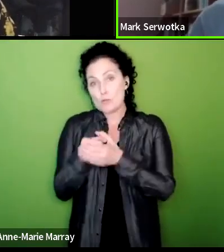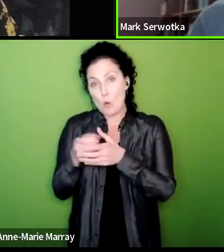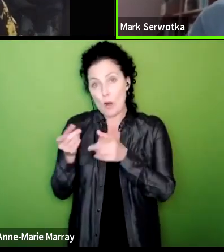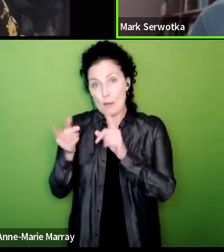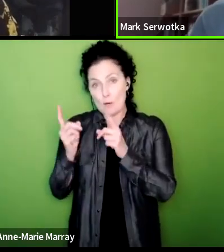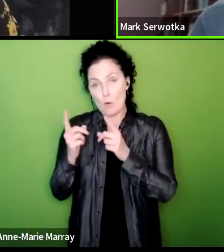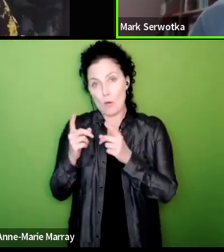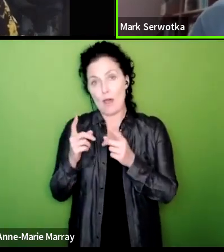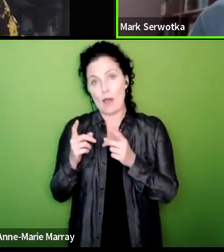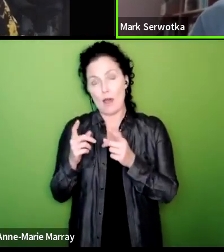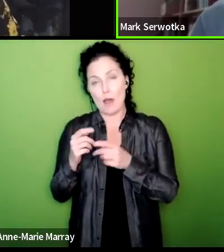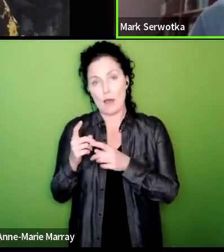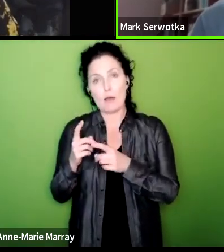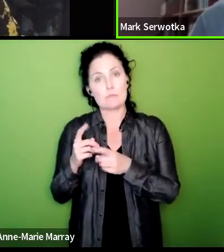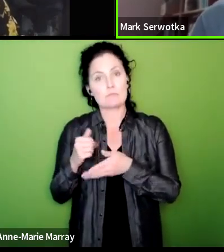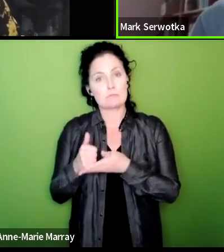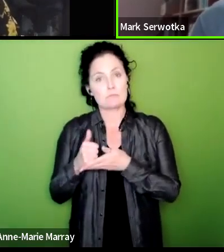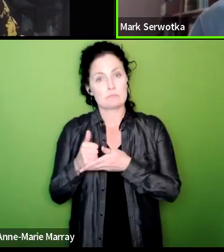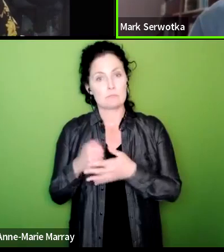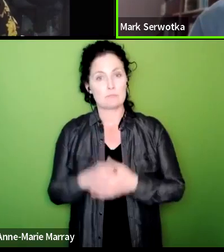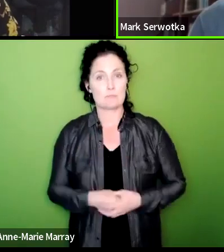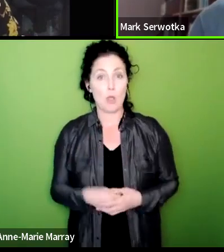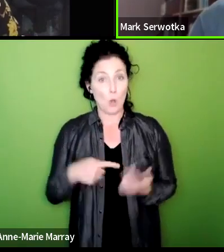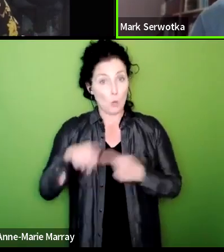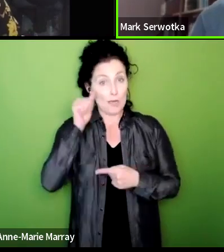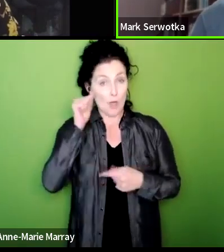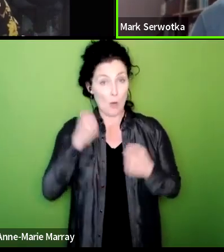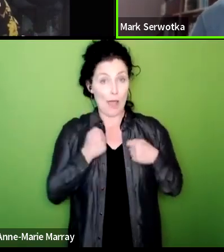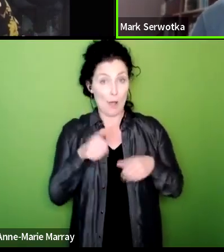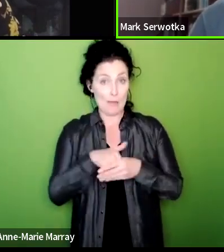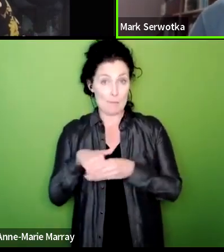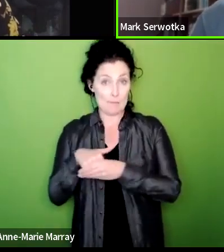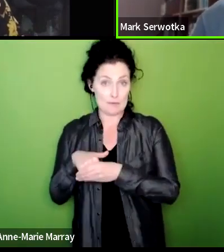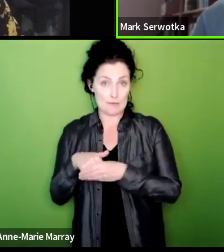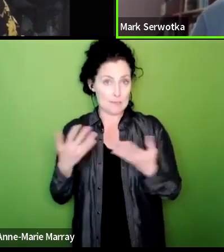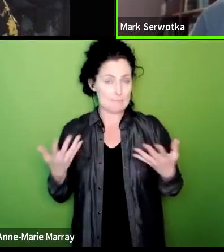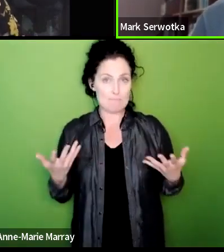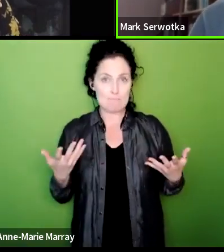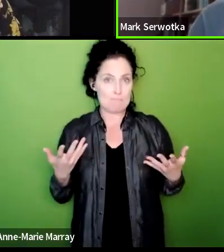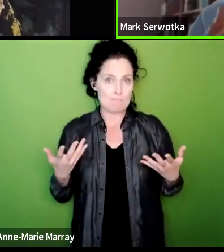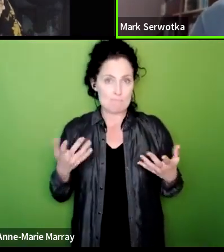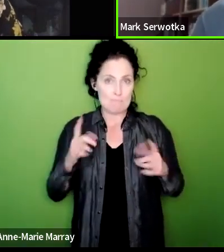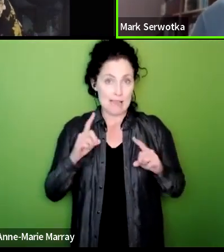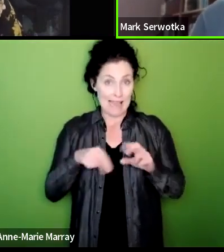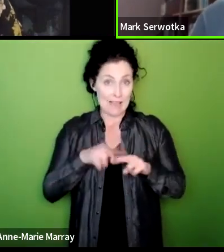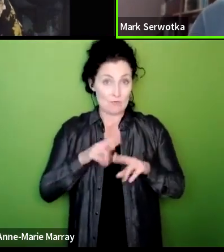members who if they stop work can cause chaos no driving licenses no driving tests delays at the